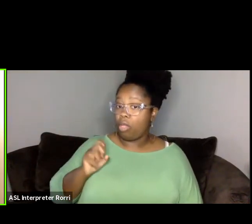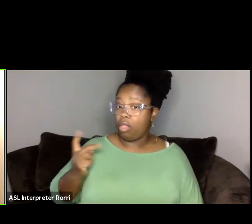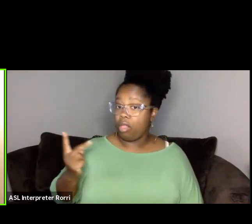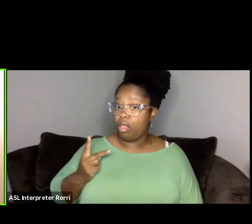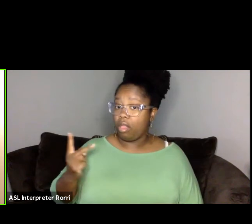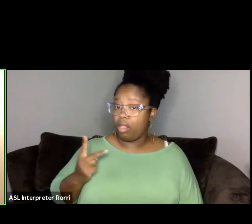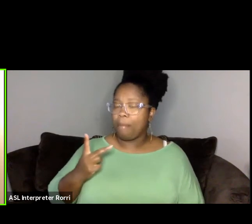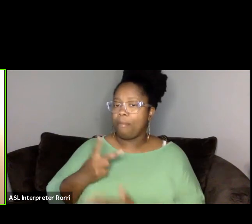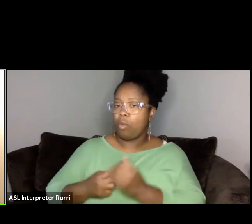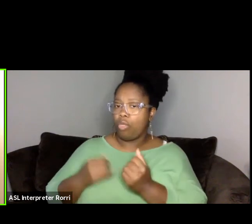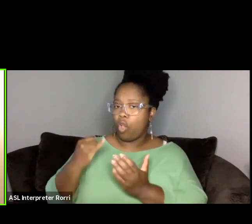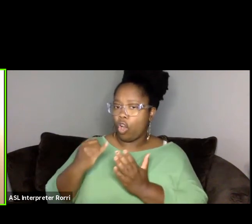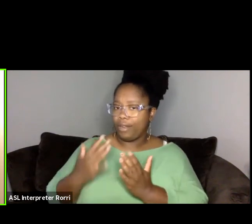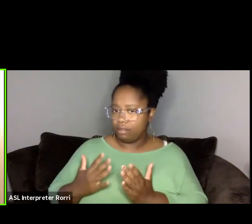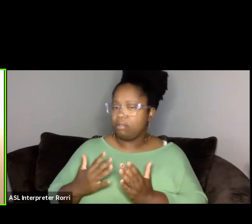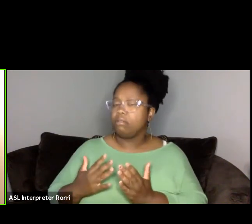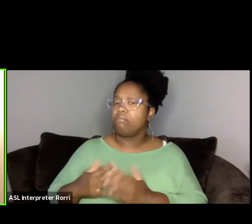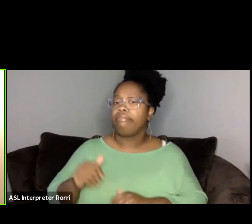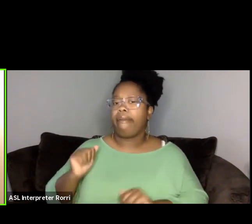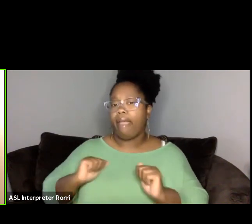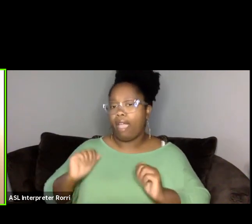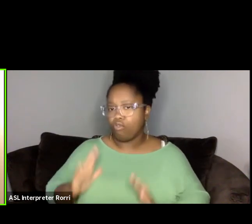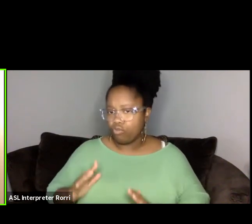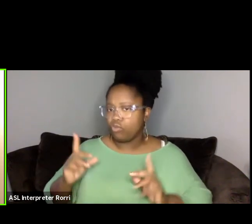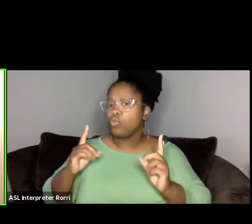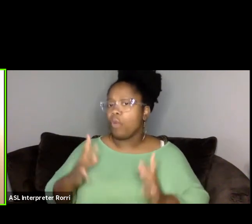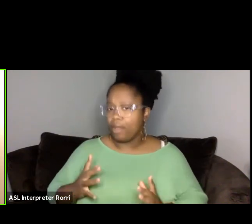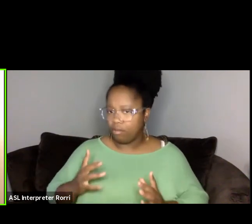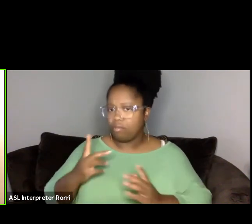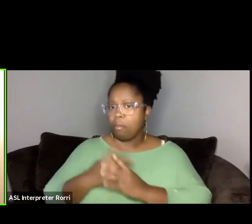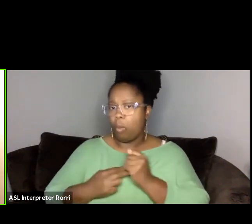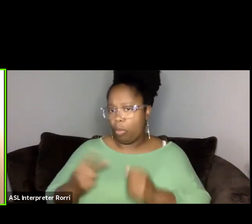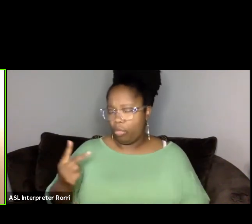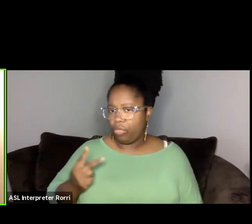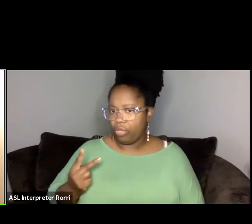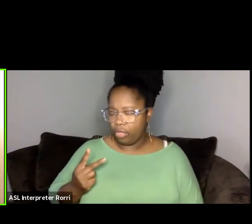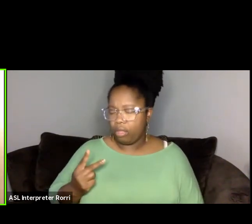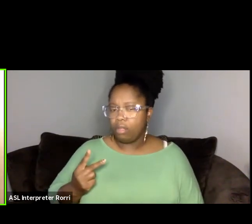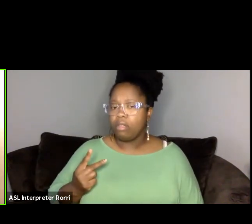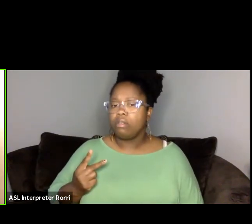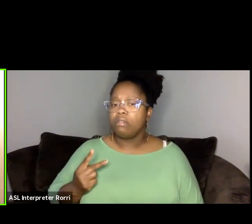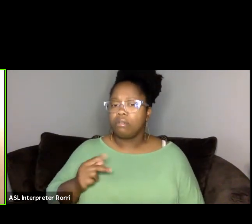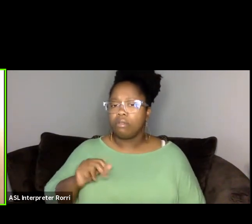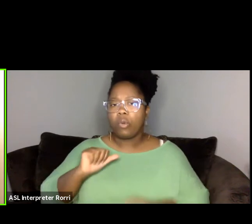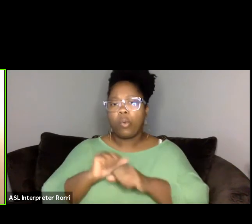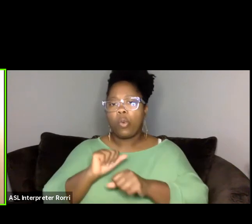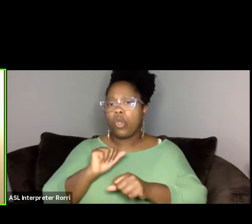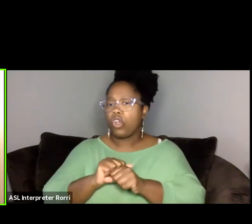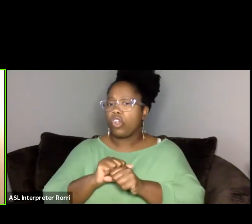we're both actors and directors and we work across multiple platforms.